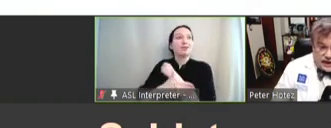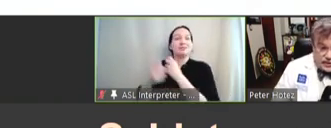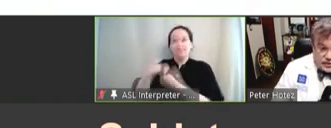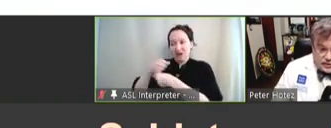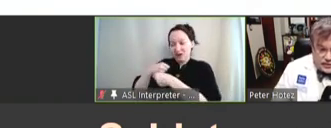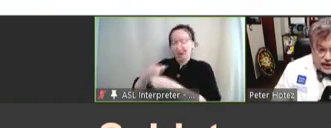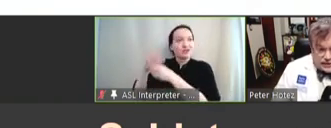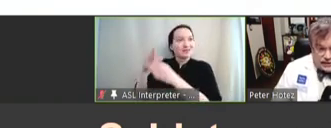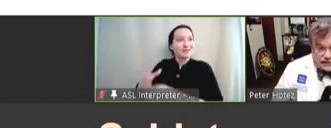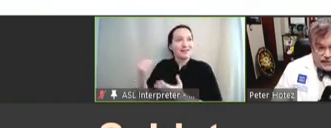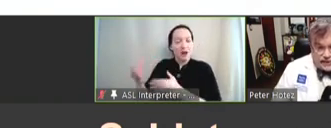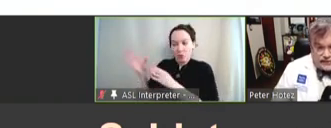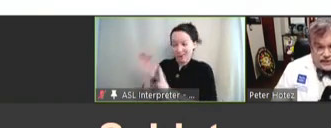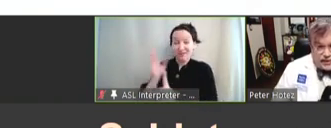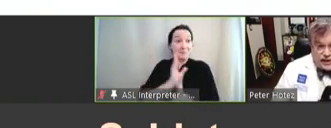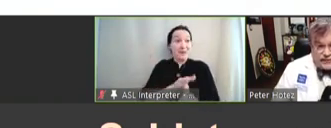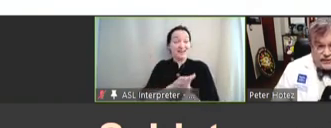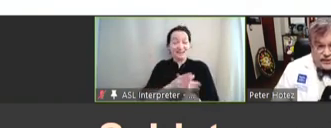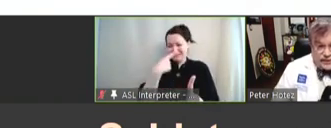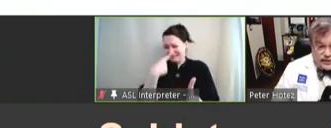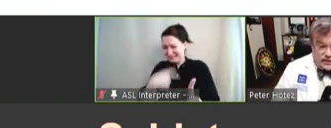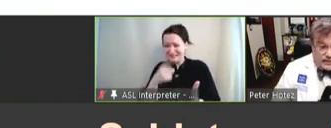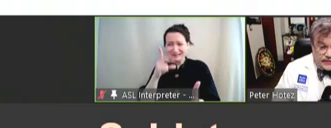now we're going back to them to see if they might have an interest, because that was a